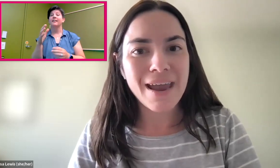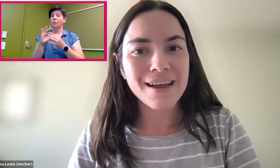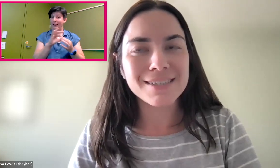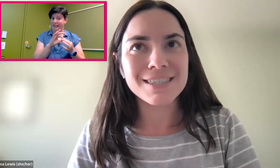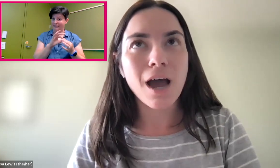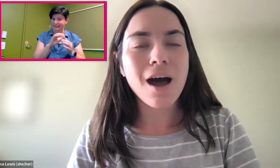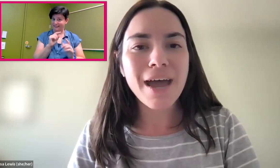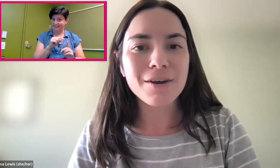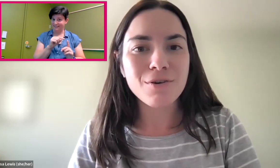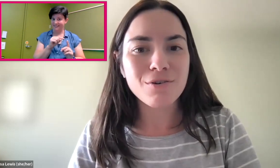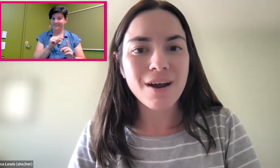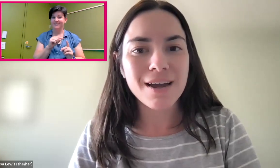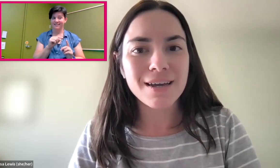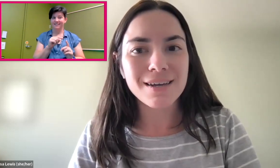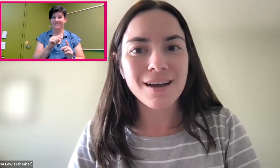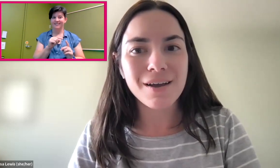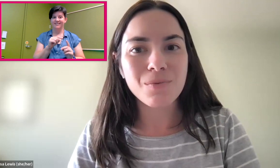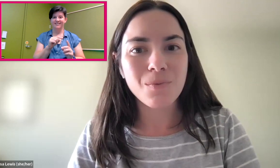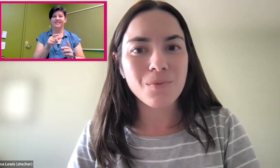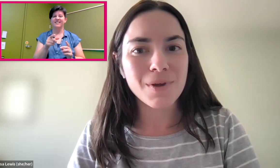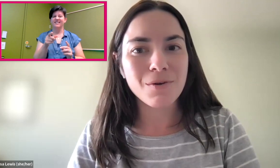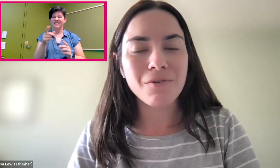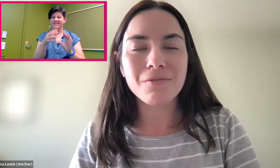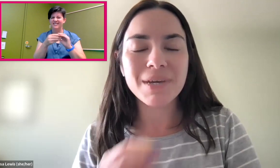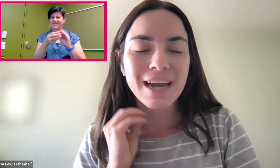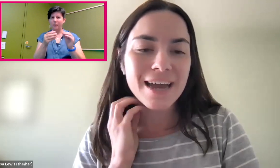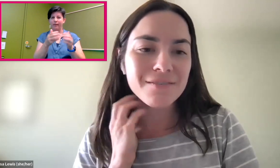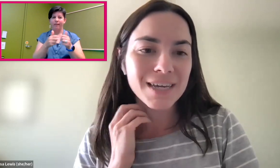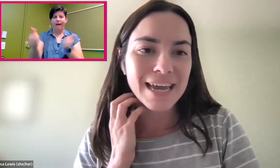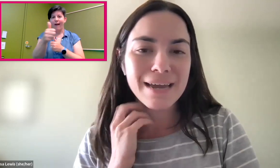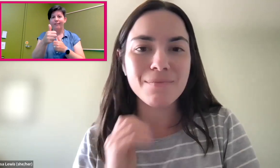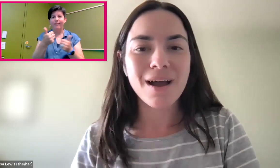And on that note of being ahead of the game,